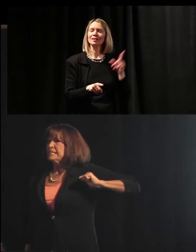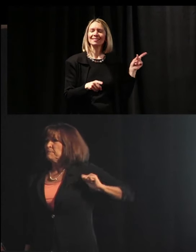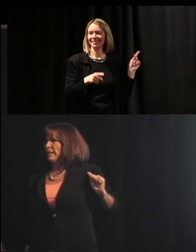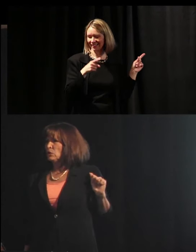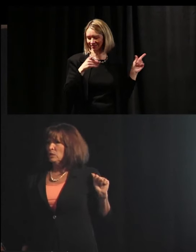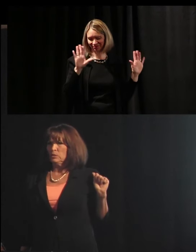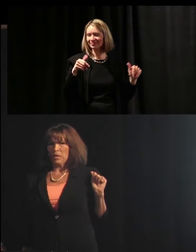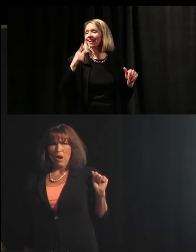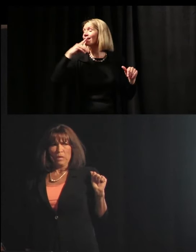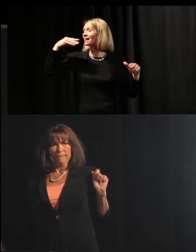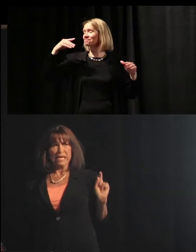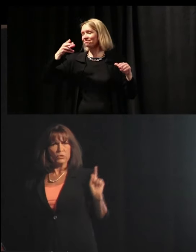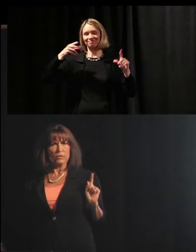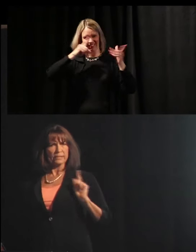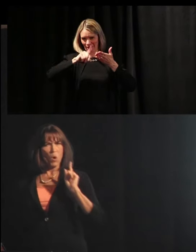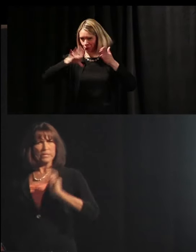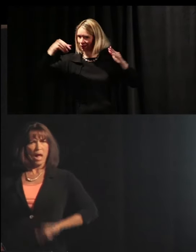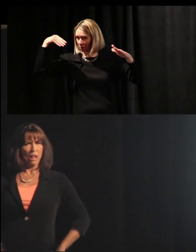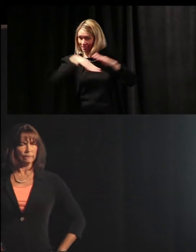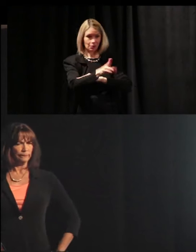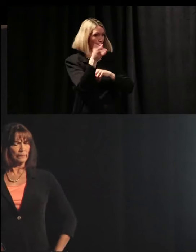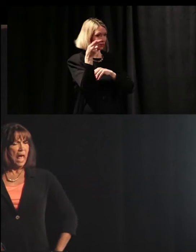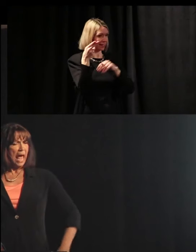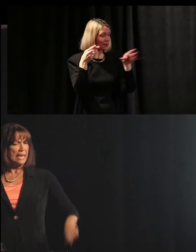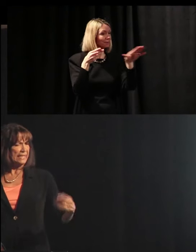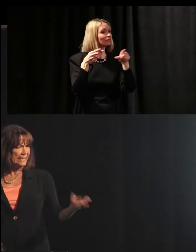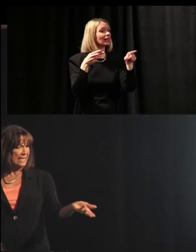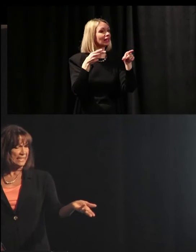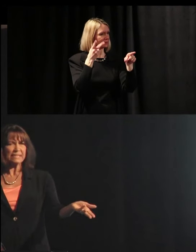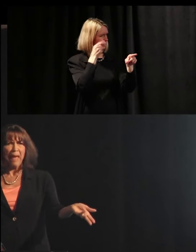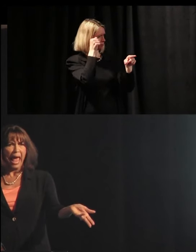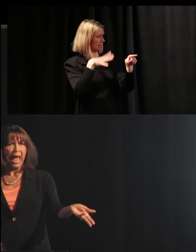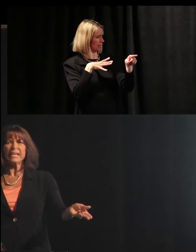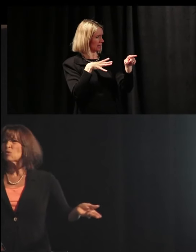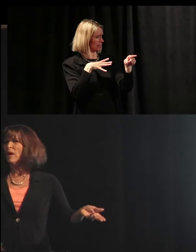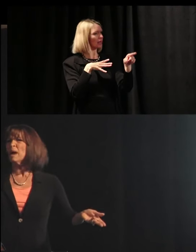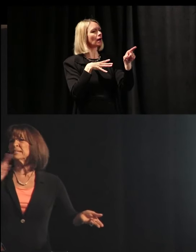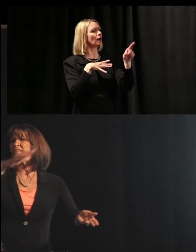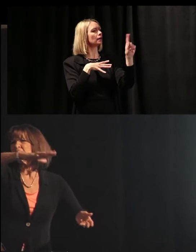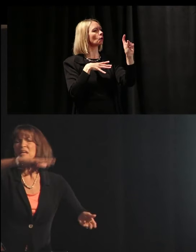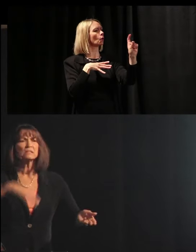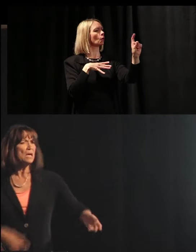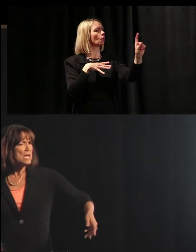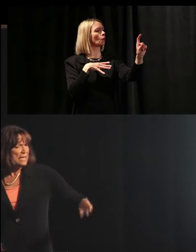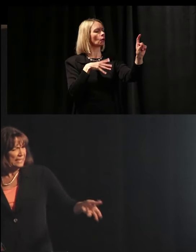Inspector comes in to this hotel. And he sees this man. He's going up to the desk,